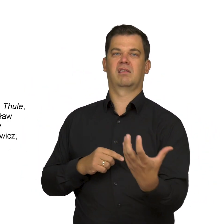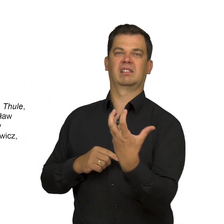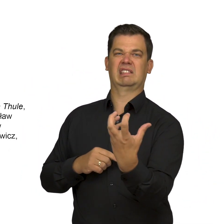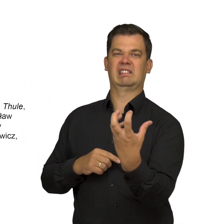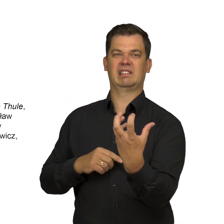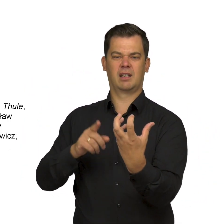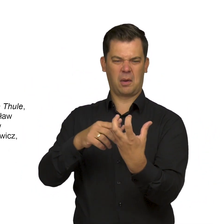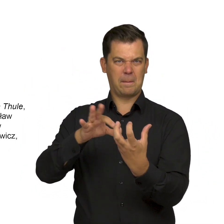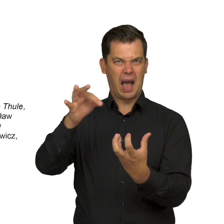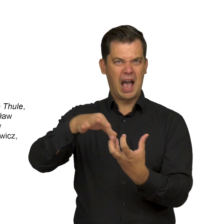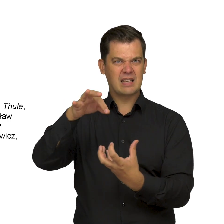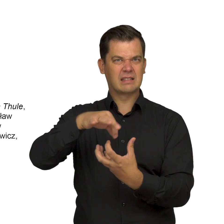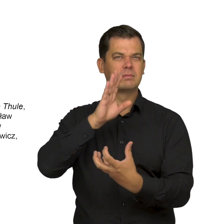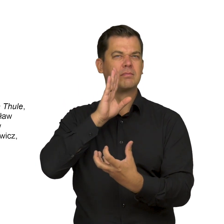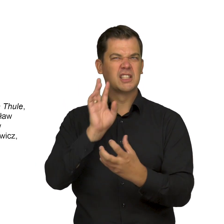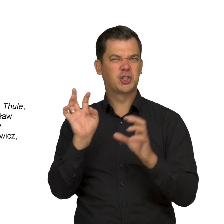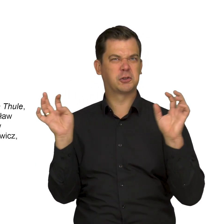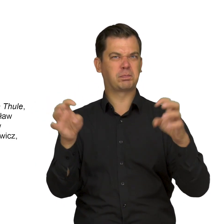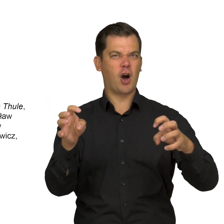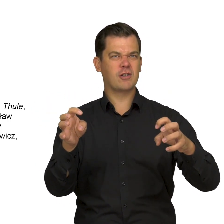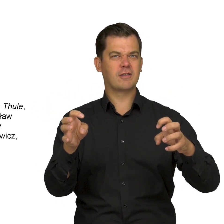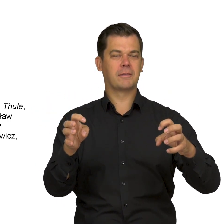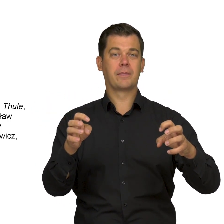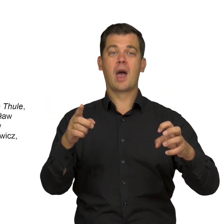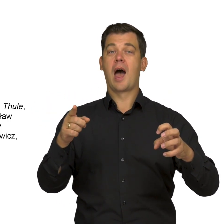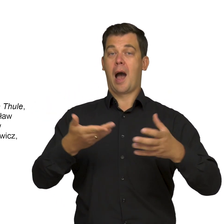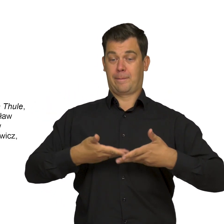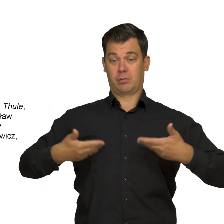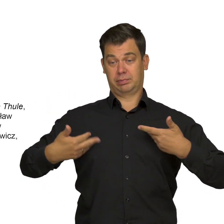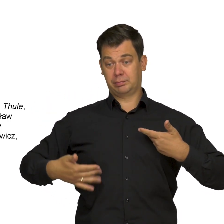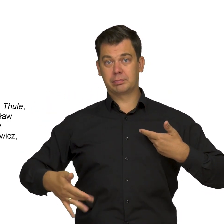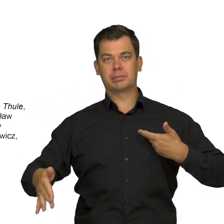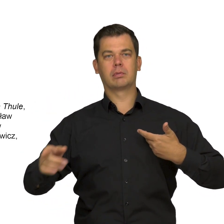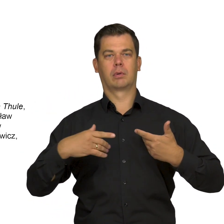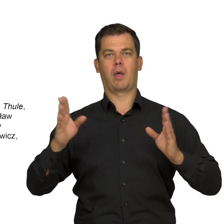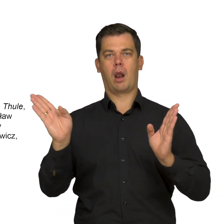Its fingers look like sharp claws. From the waist down, the back narrows,